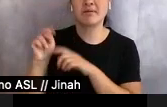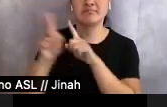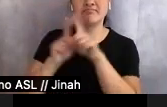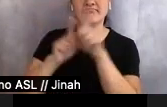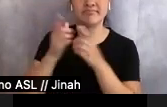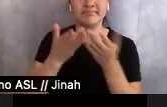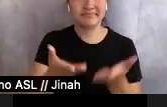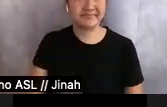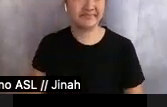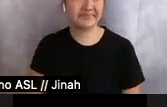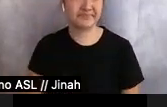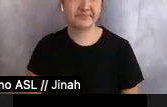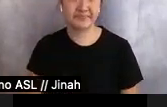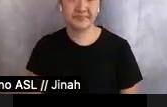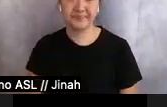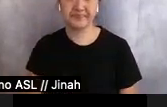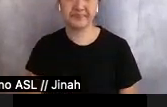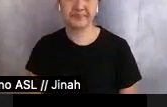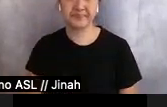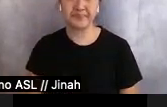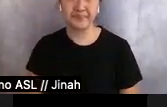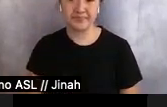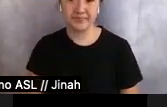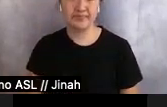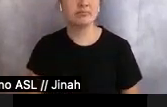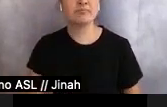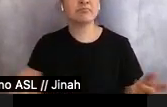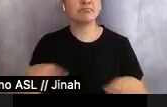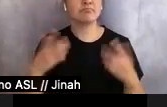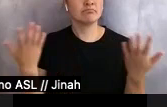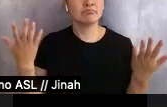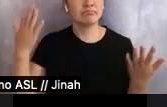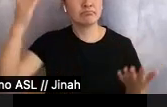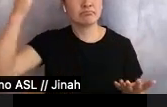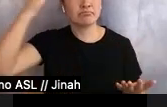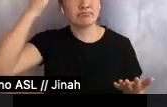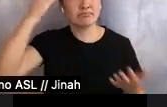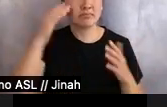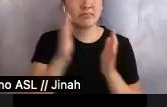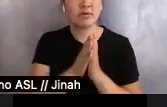be—for those of you who aren't familiar with the book, there's a violinist. Her name is Katrina.